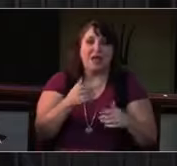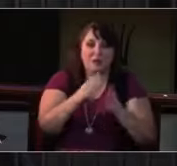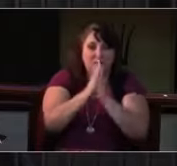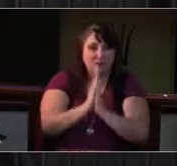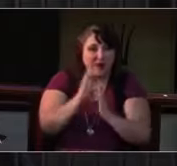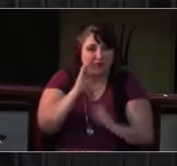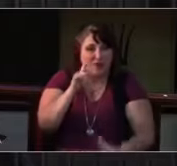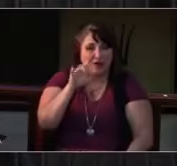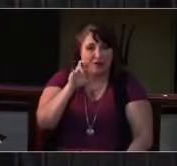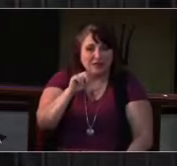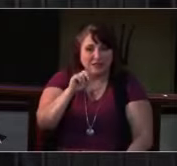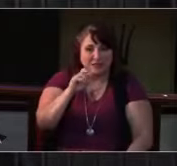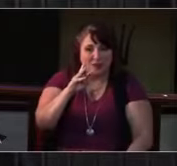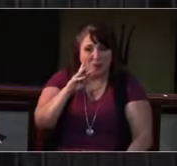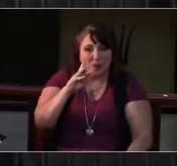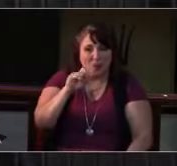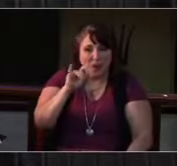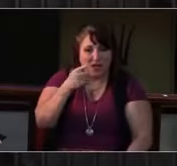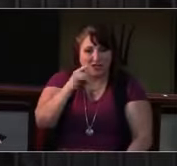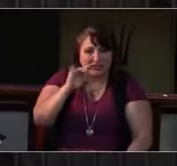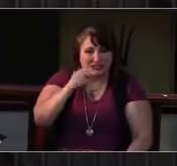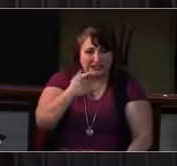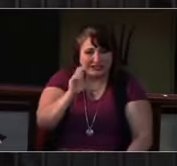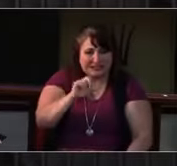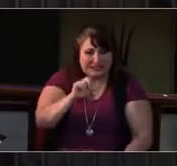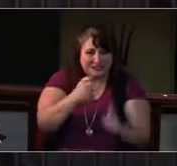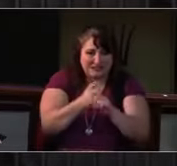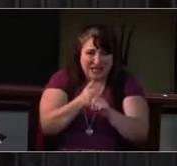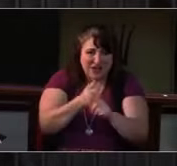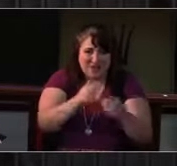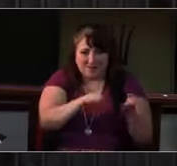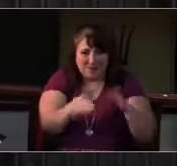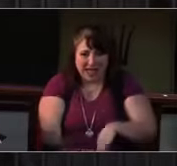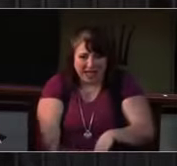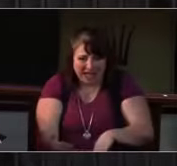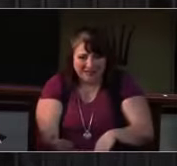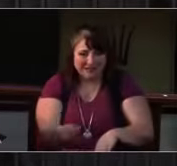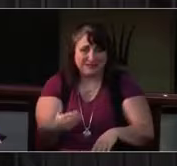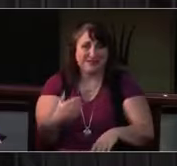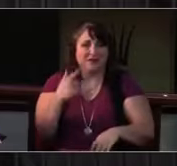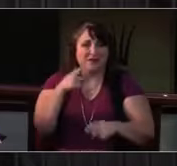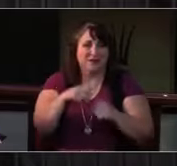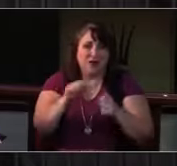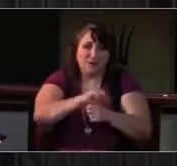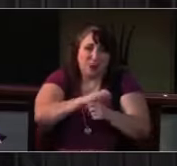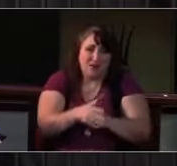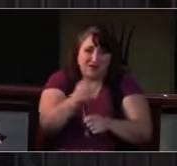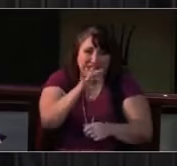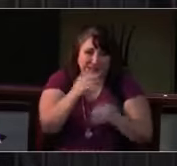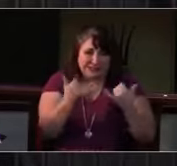lifts up his prayer, that he got a negative test, Coronavirus test,